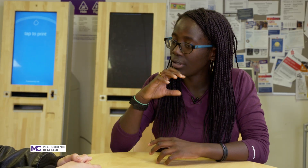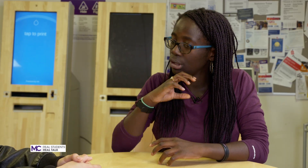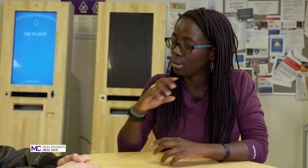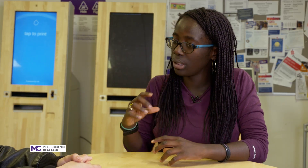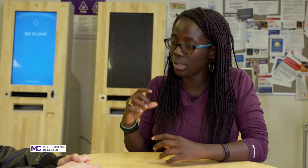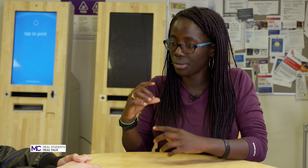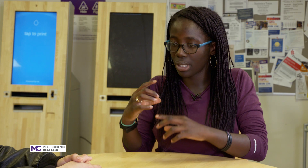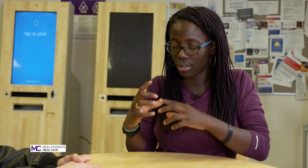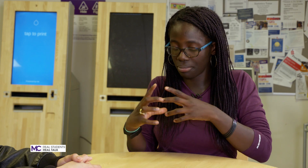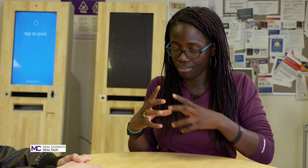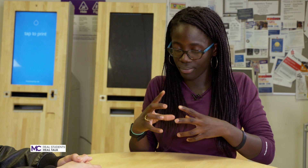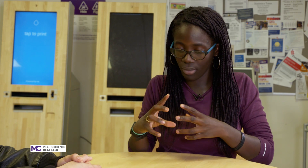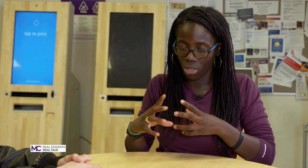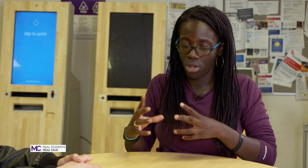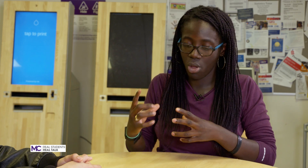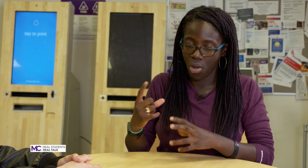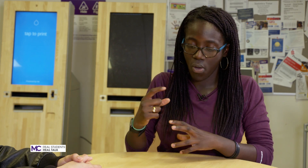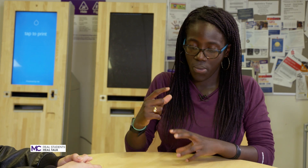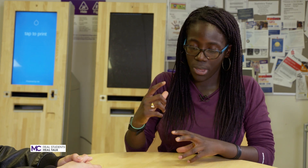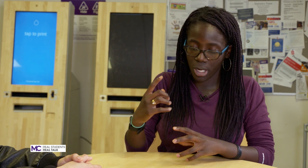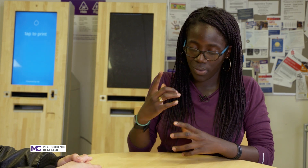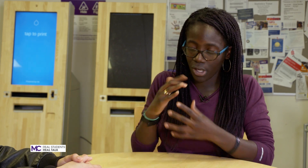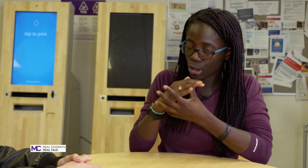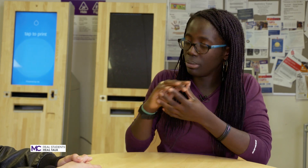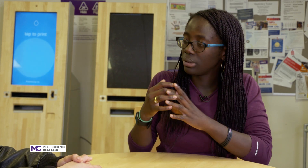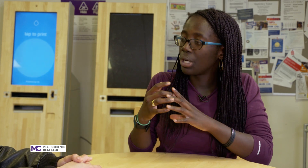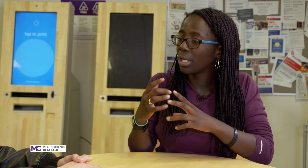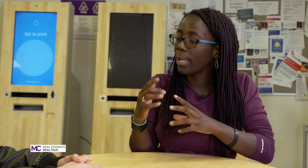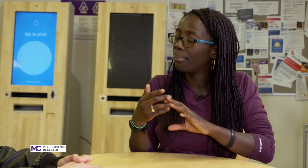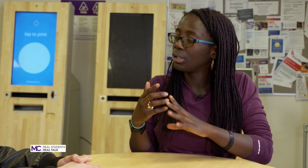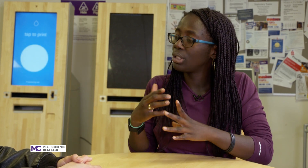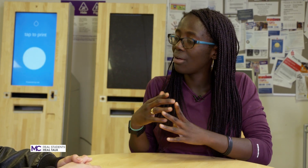the the the Germantown campus cafeteria